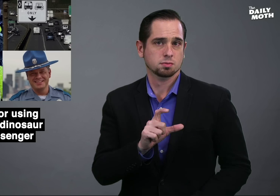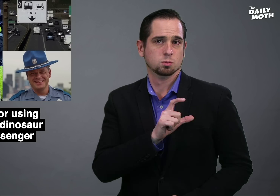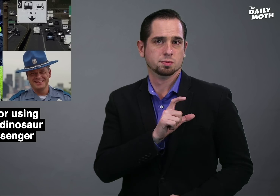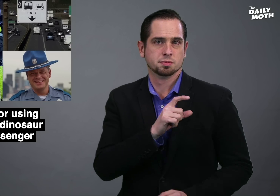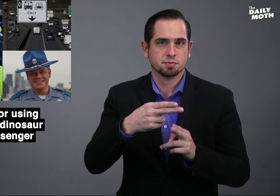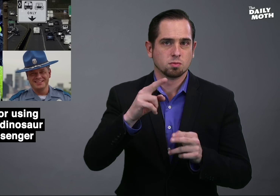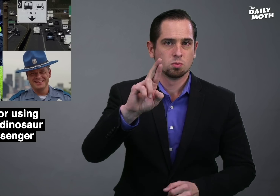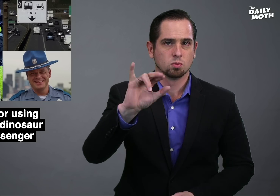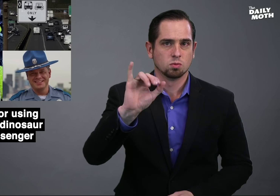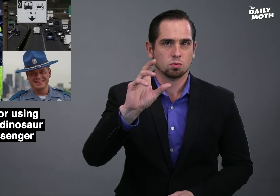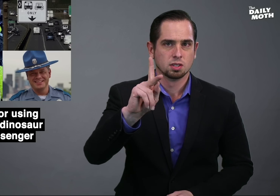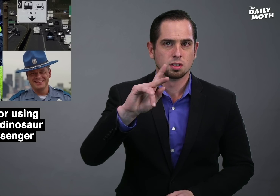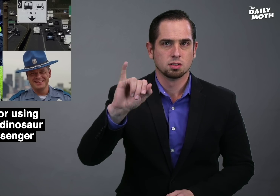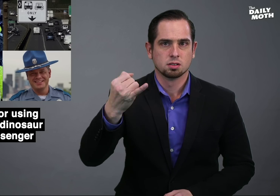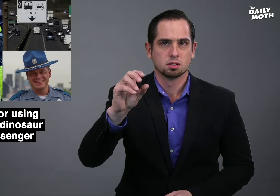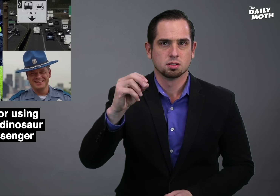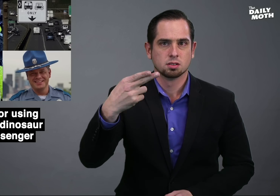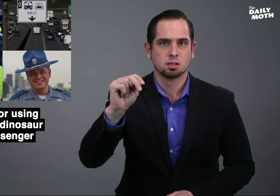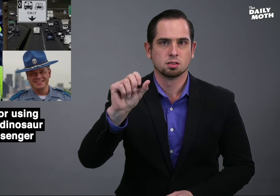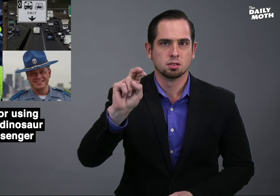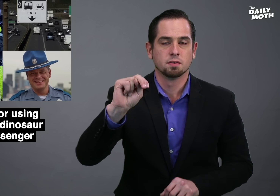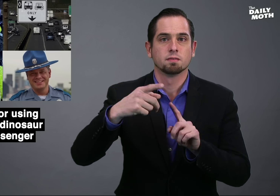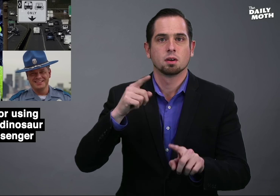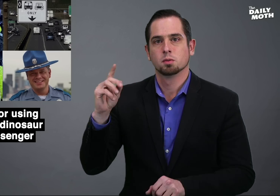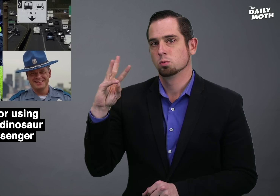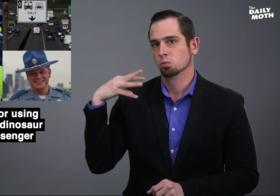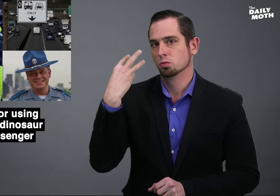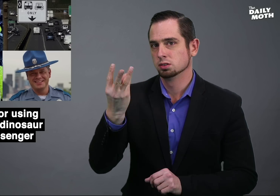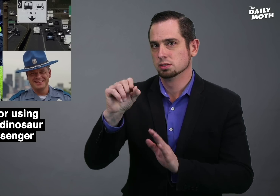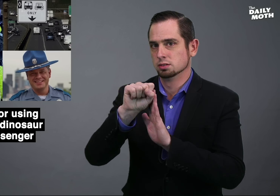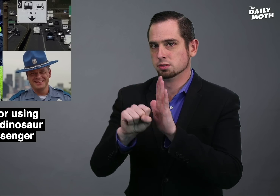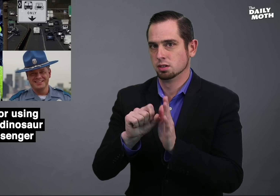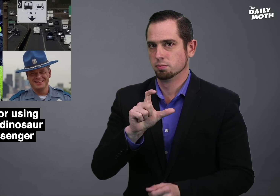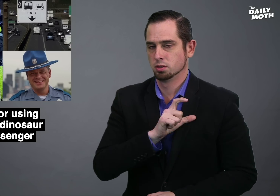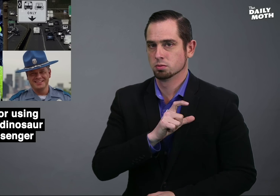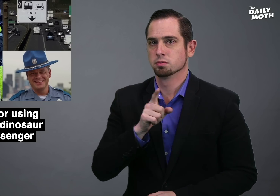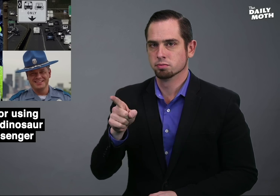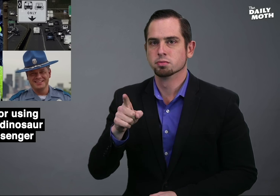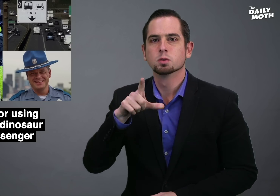Trooper Rick Johnson from the Washington State Patrol